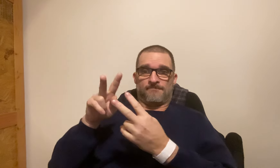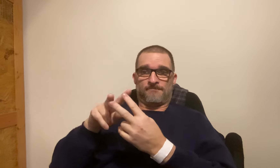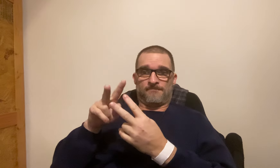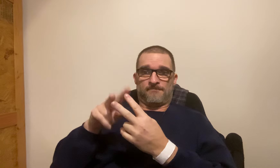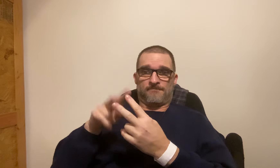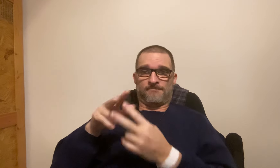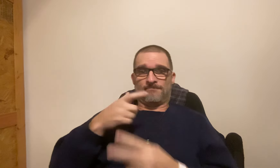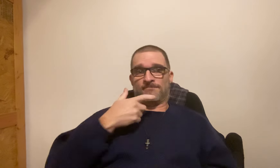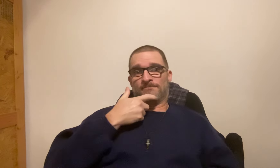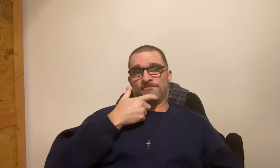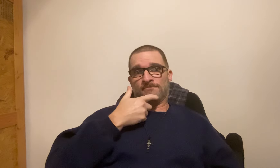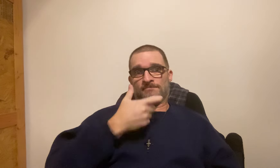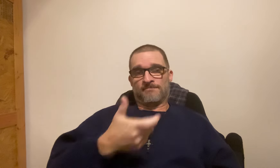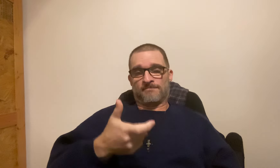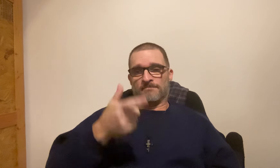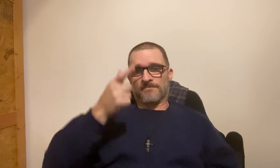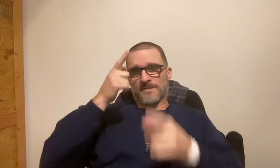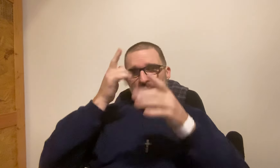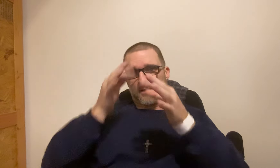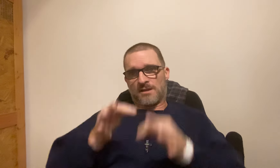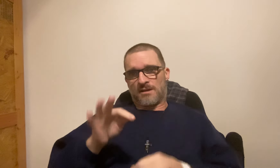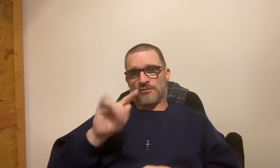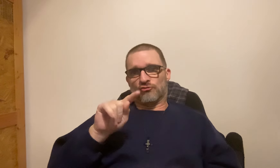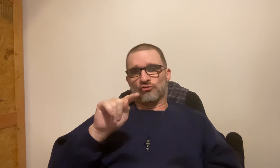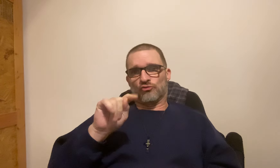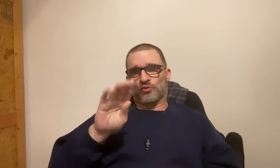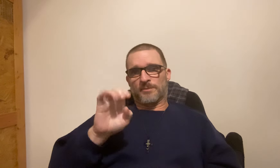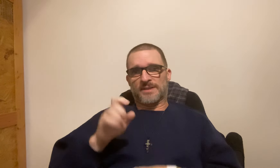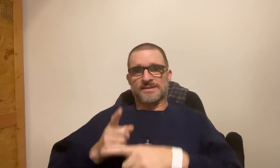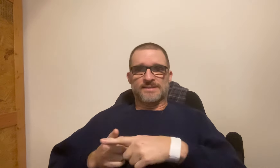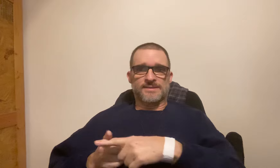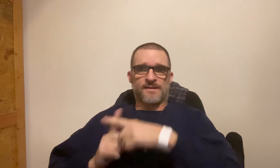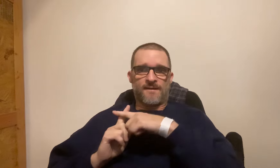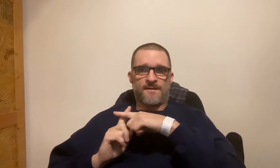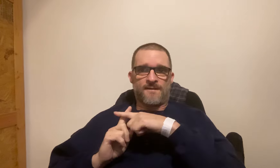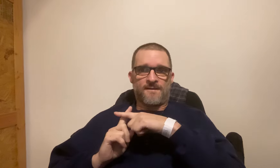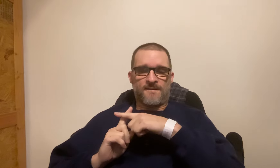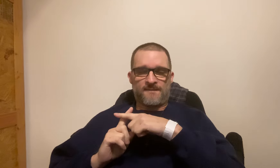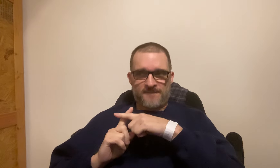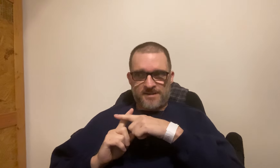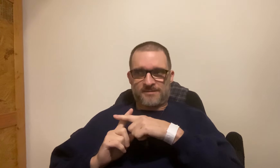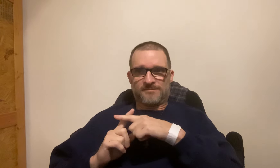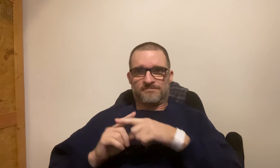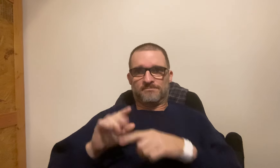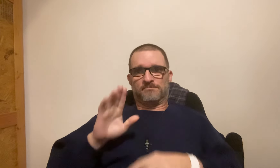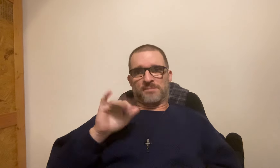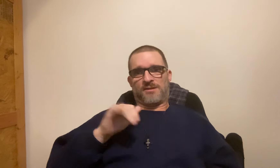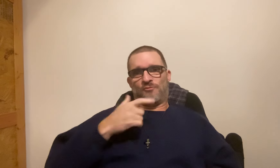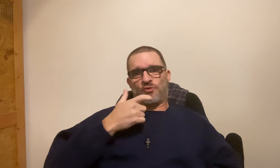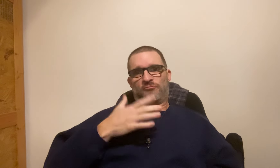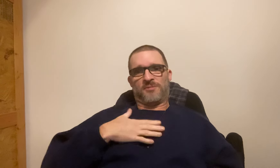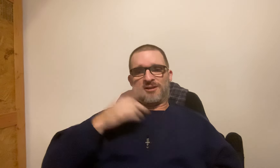That couple had watched my testimony and decided to be saved by watching